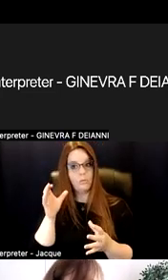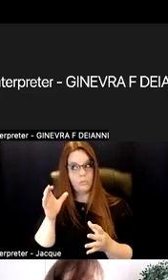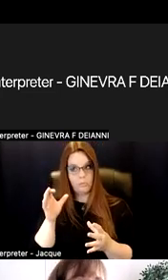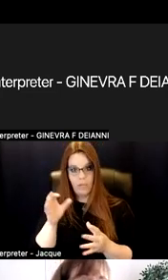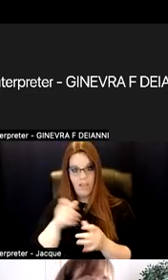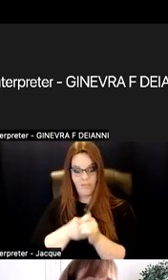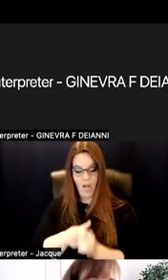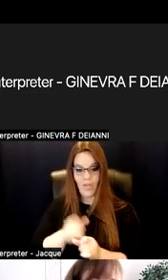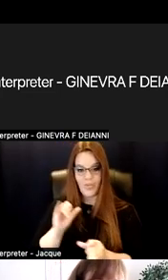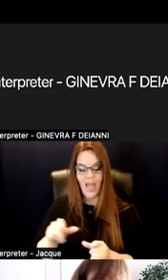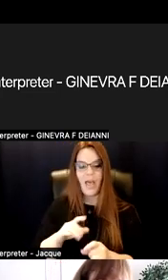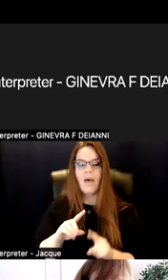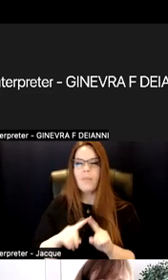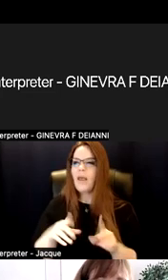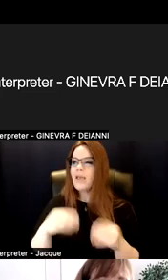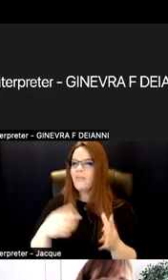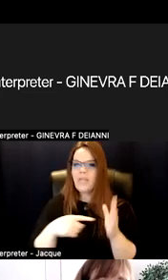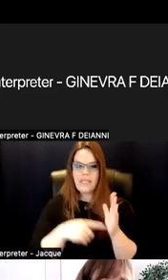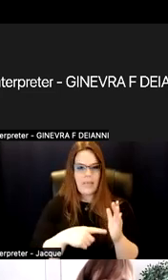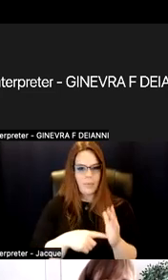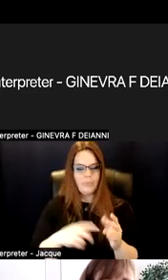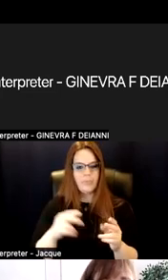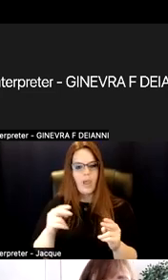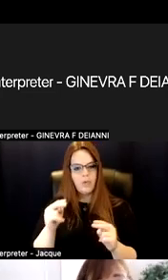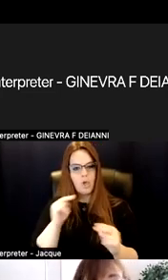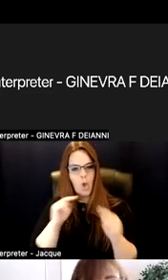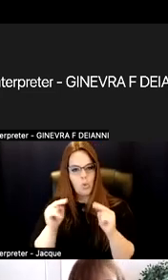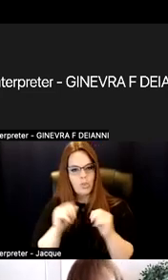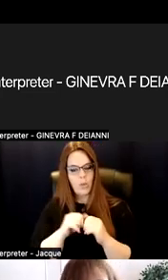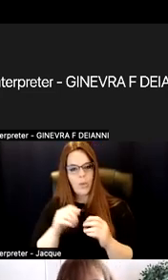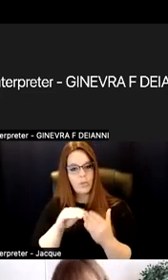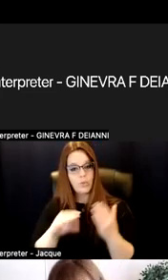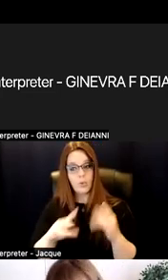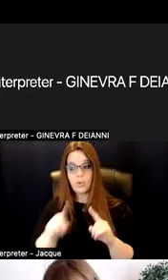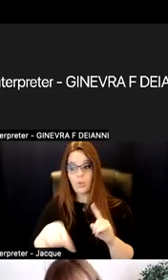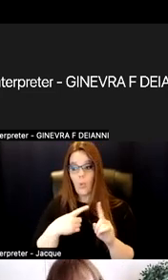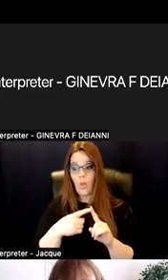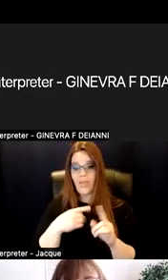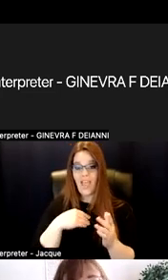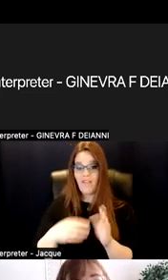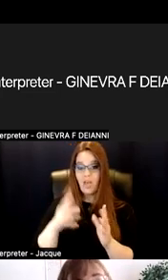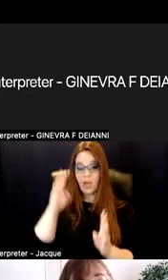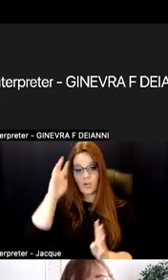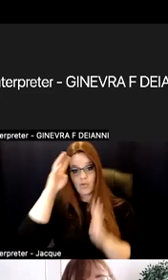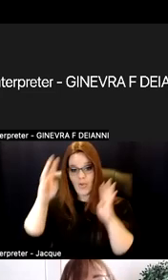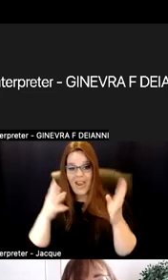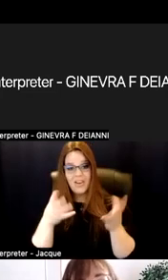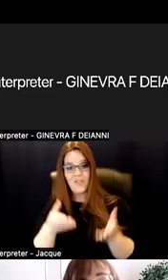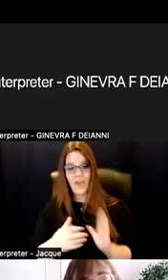But then I give the example of negotiating with students when they have a creative way to demonstrate their learning. Bring that to the forefront as part